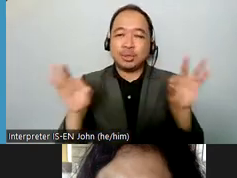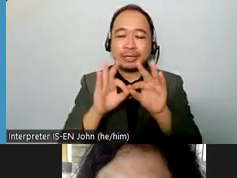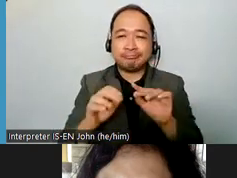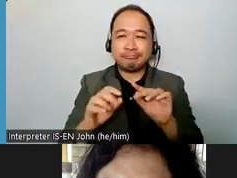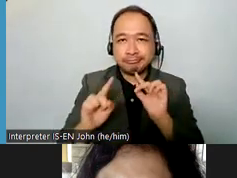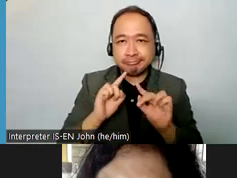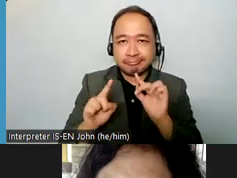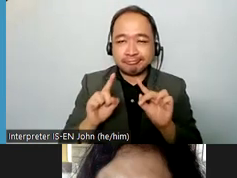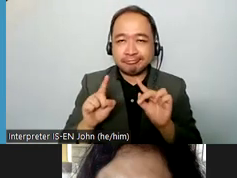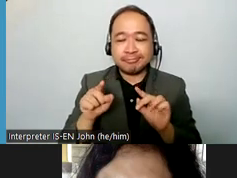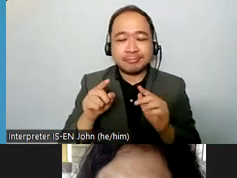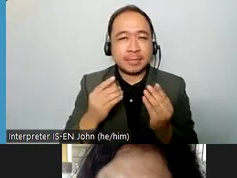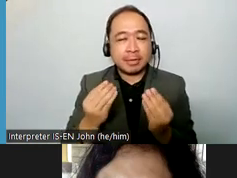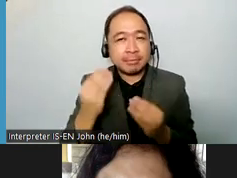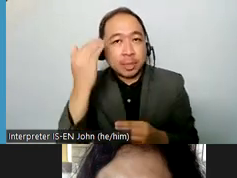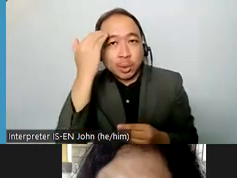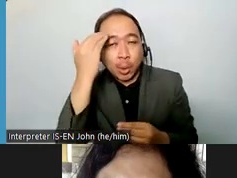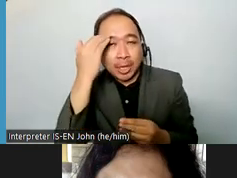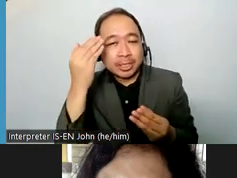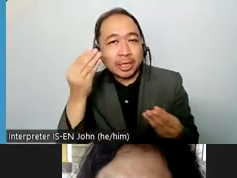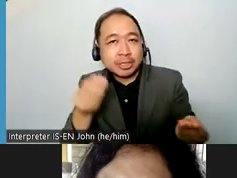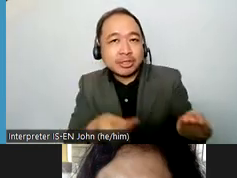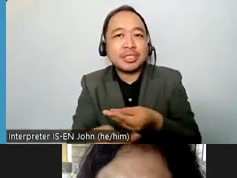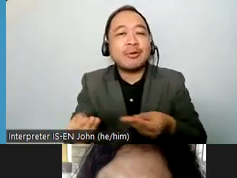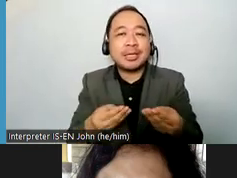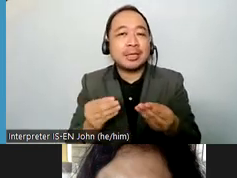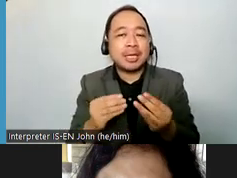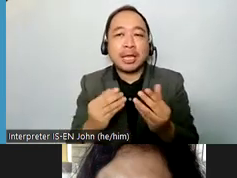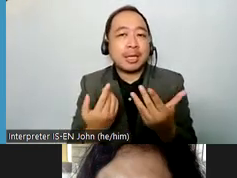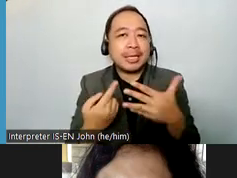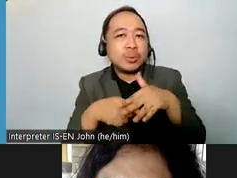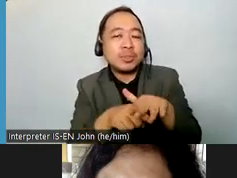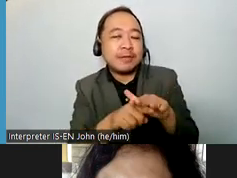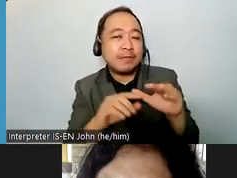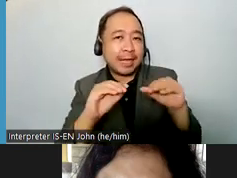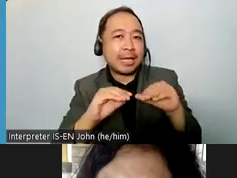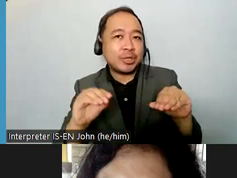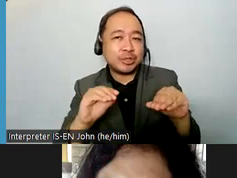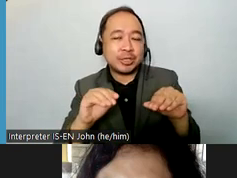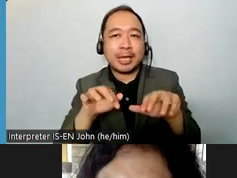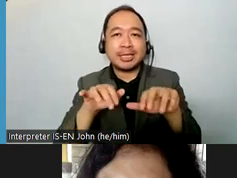sharing for inclusive education in digital classrooms i'm james thurston i'm a vice